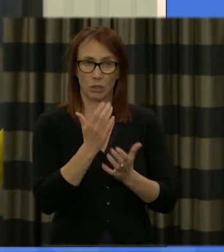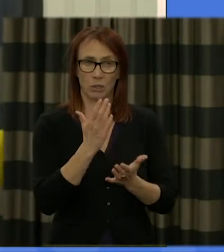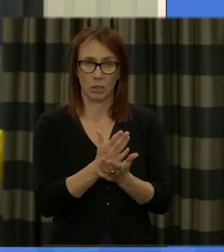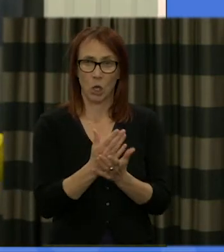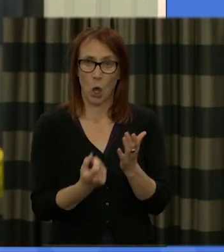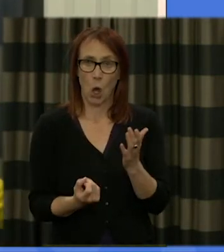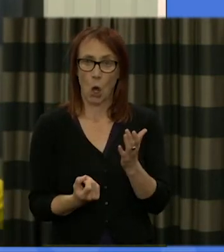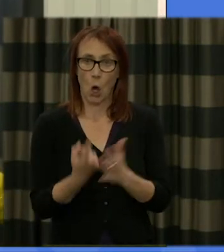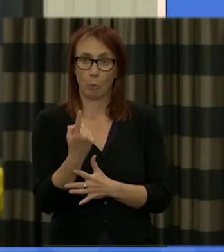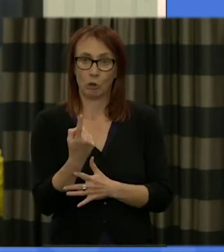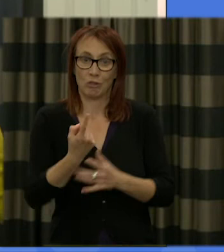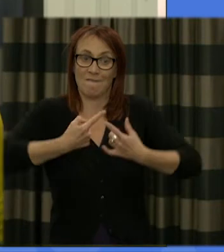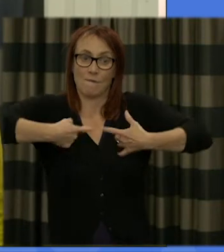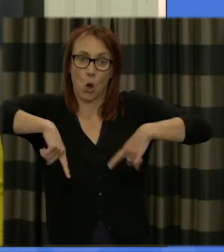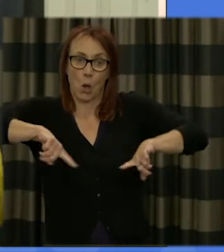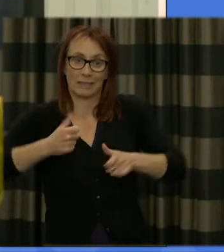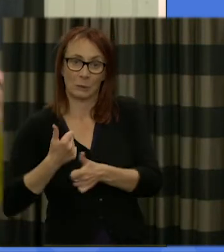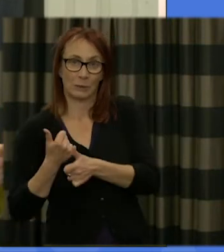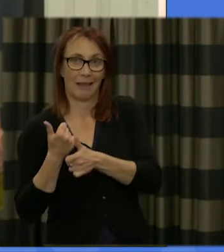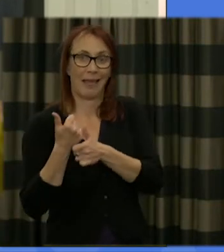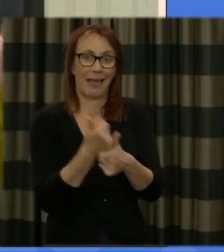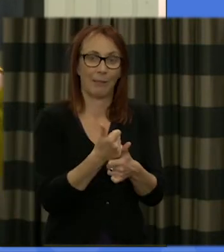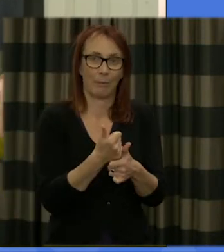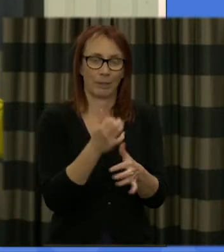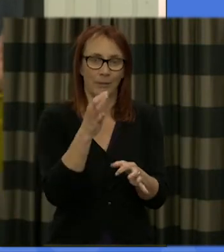to help the politicians I think that's a really nice way to put and they can help